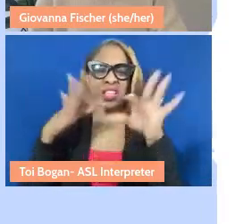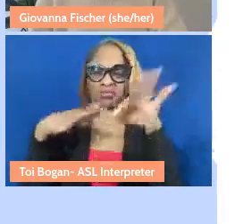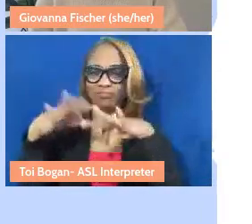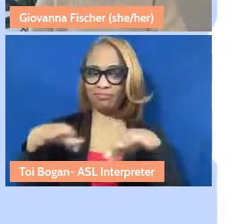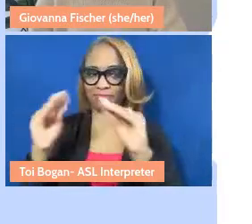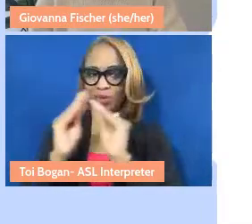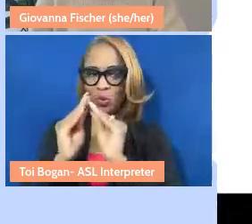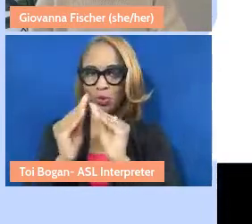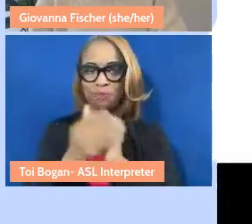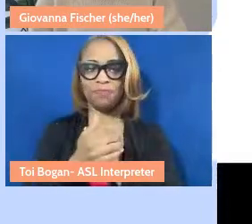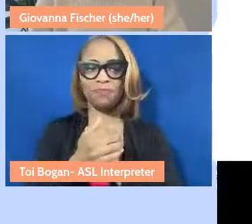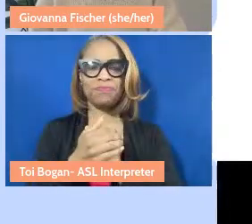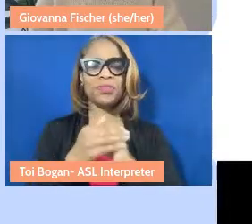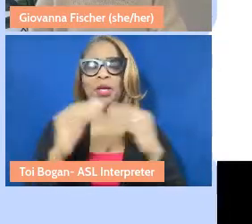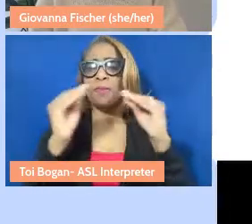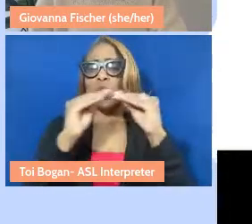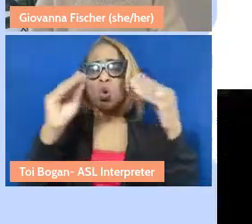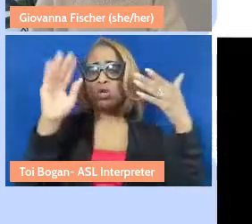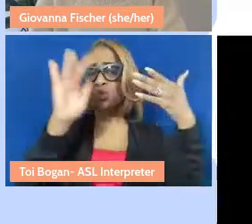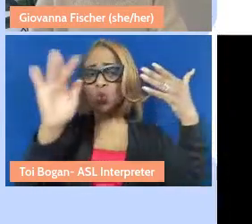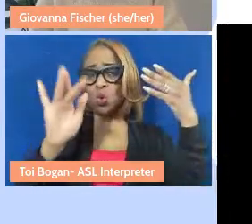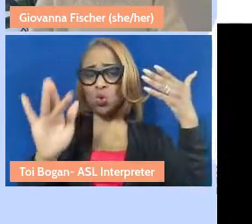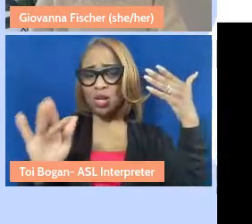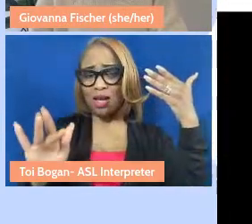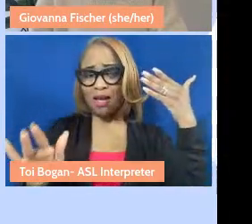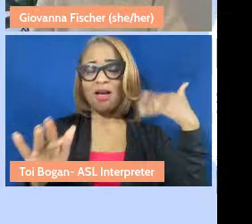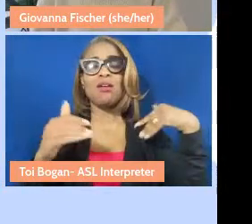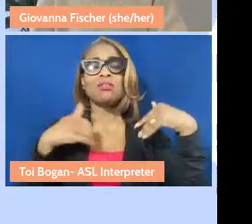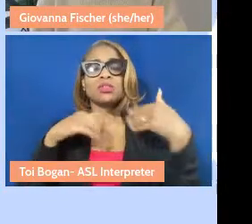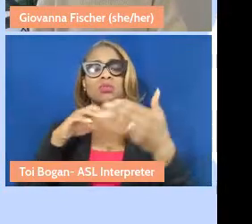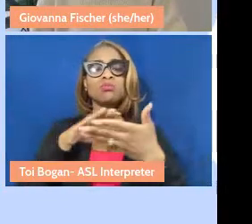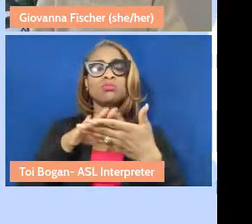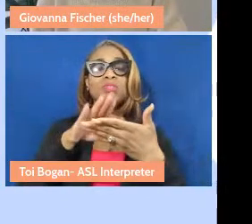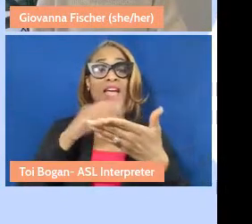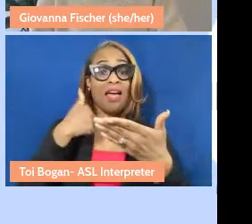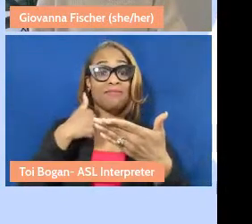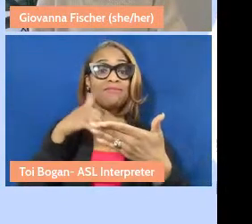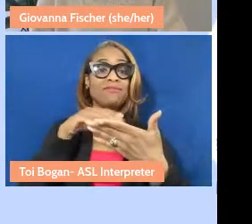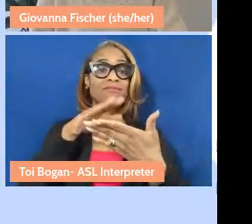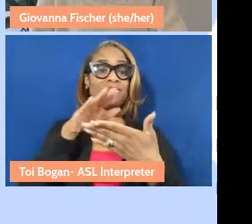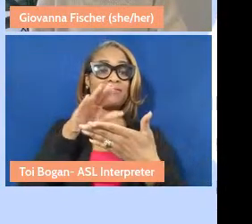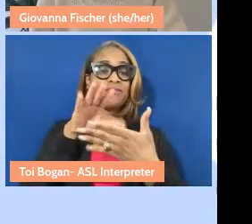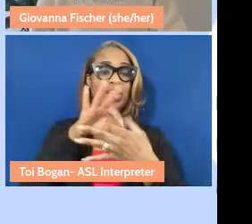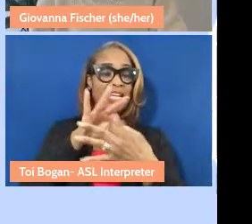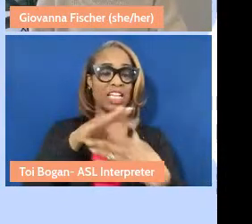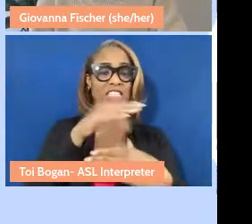We can keep scrolling down. All the learning guide connections and videos are there. Some animations.